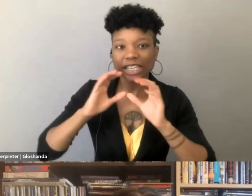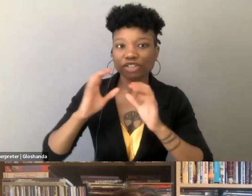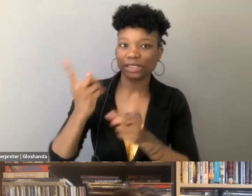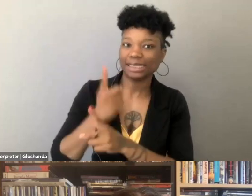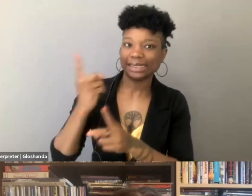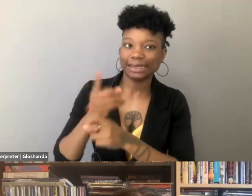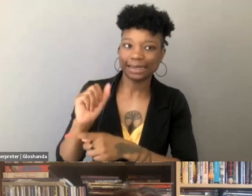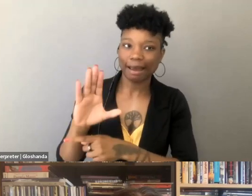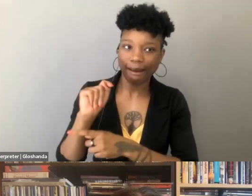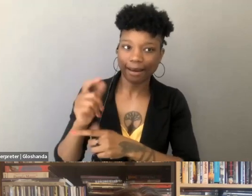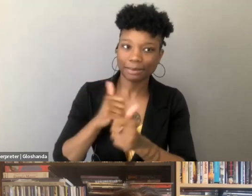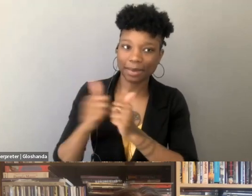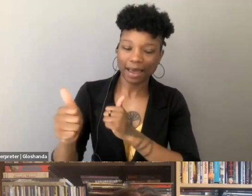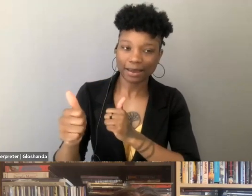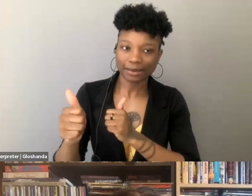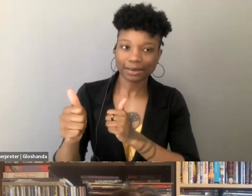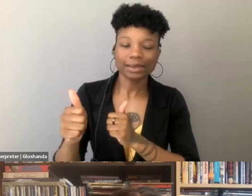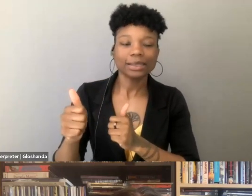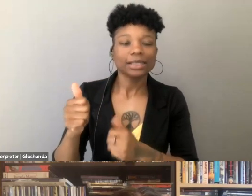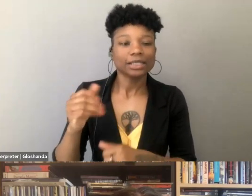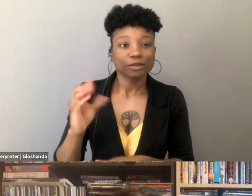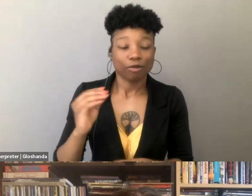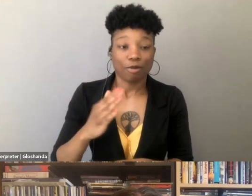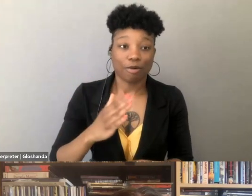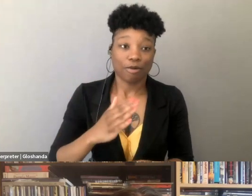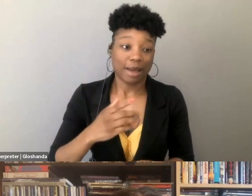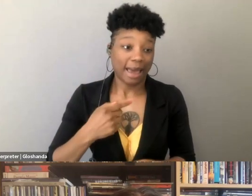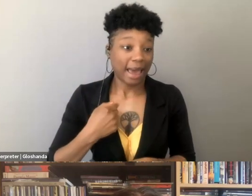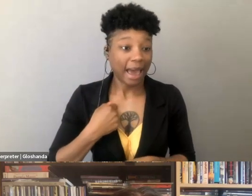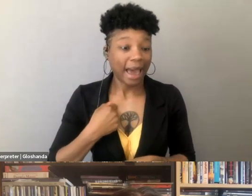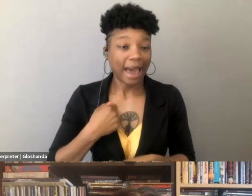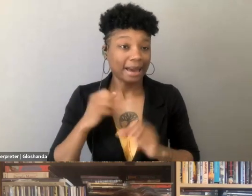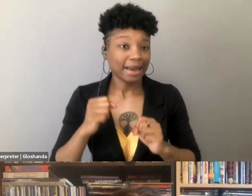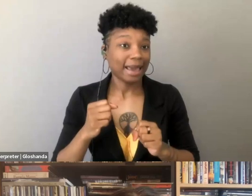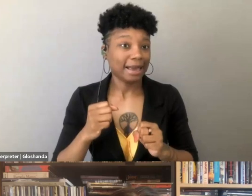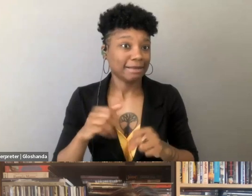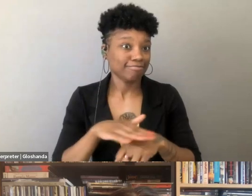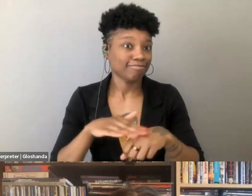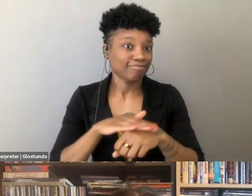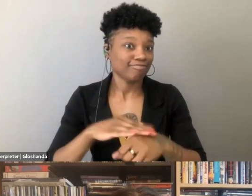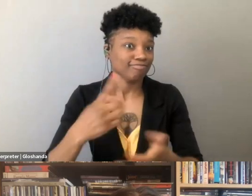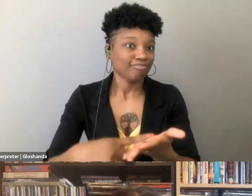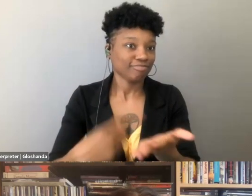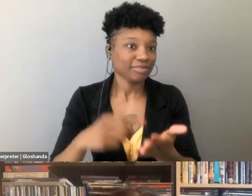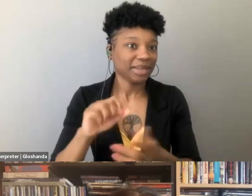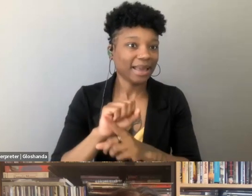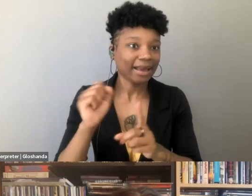was passed, it's sort of like, I don't know, in my armchair engagement with case law on, you know,